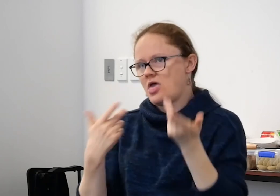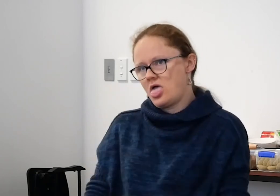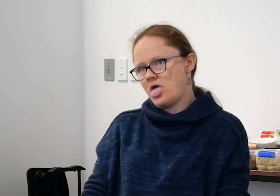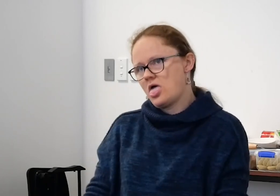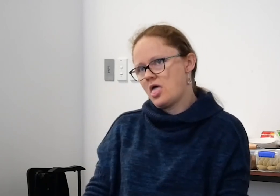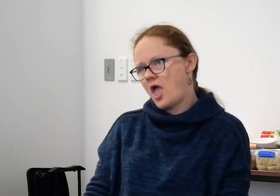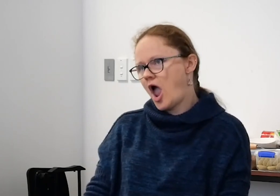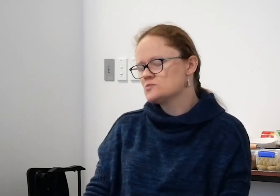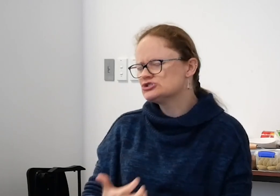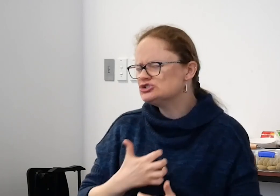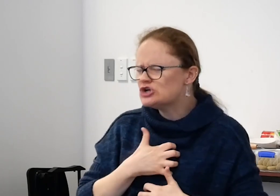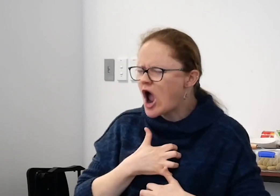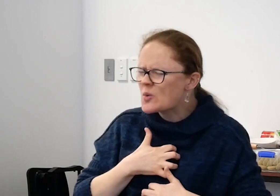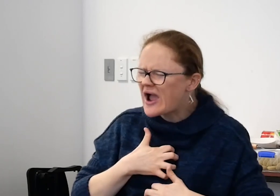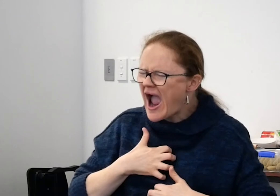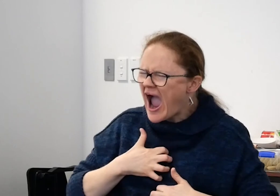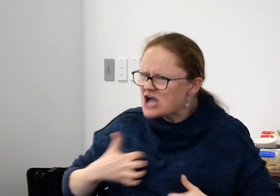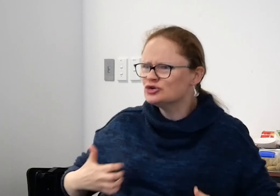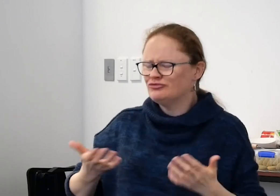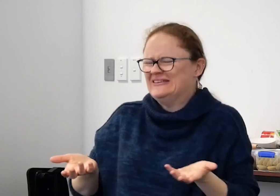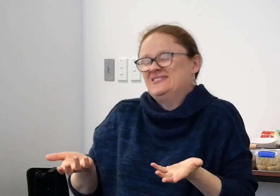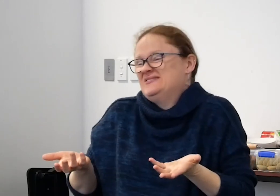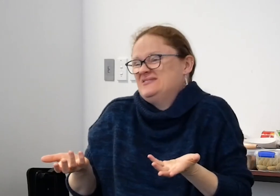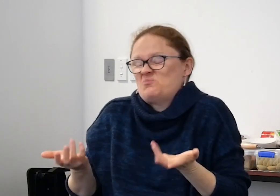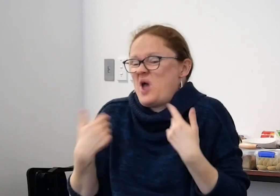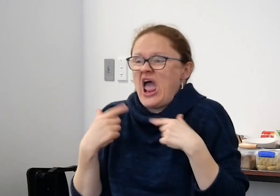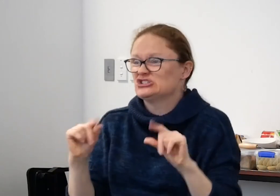they could make their opinions known.